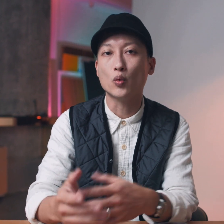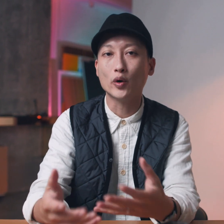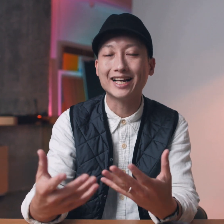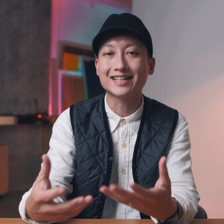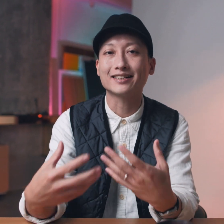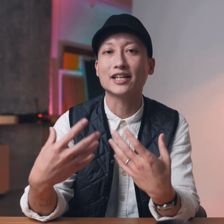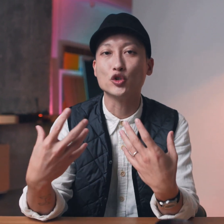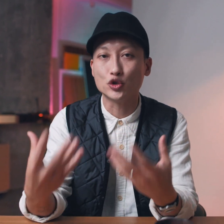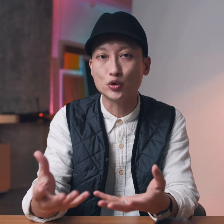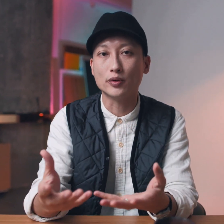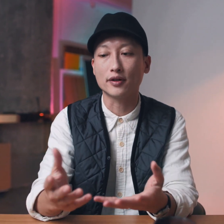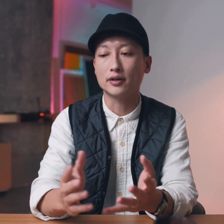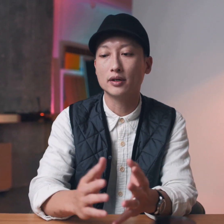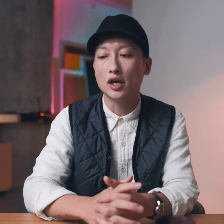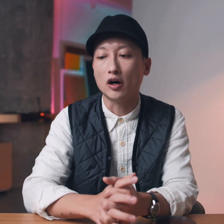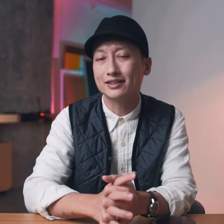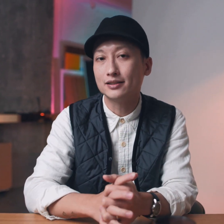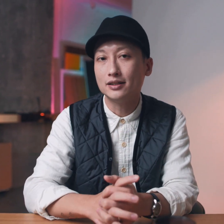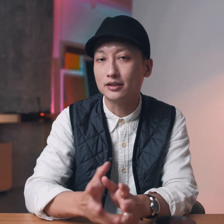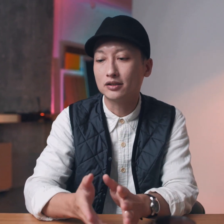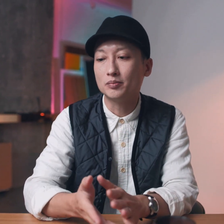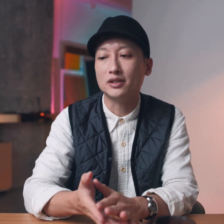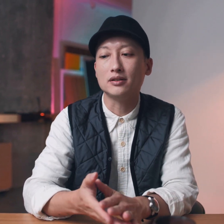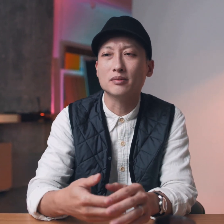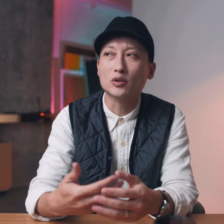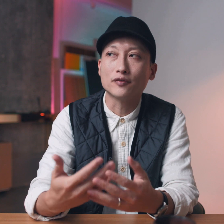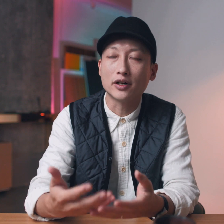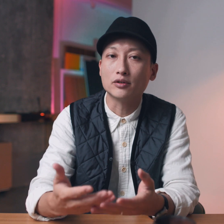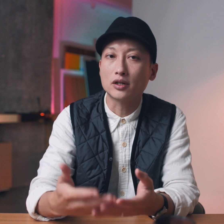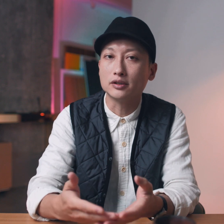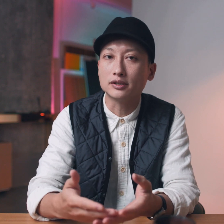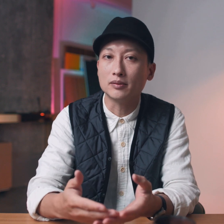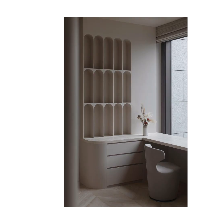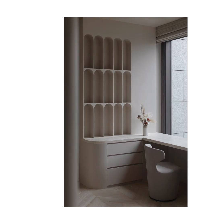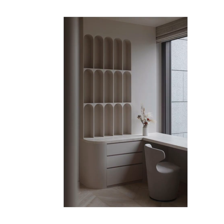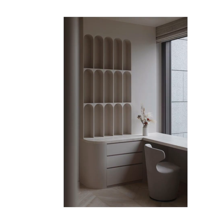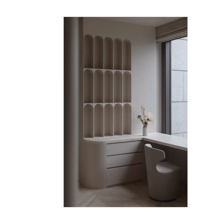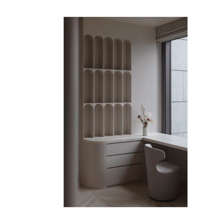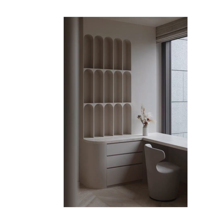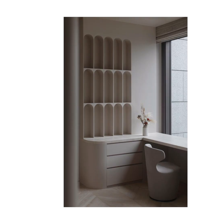what exactly can you do with it honestly this could be the most vital Concept in photography